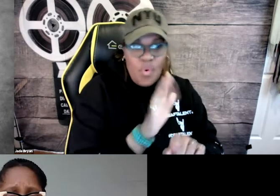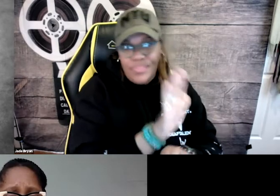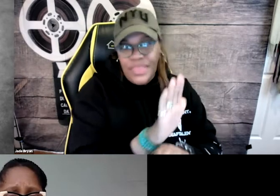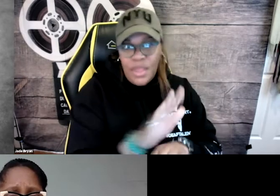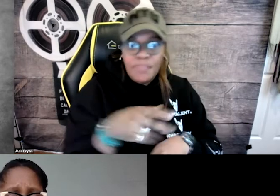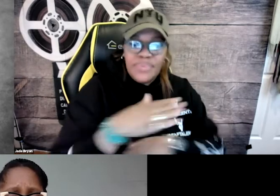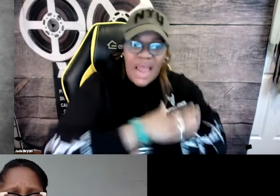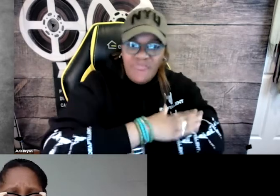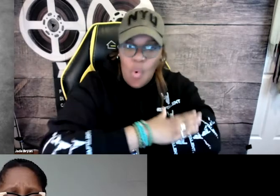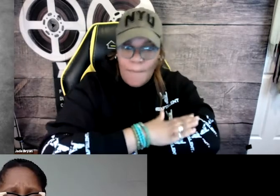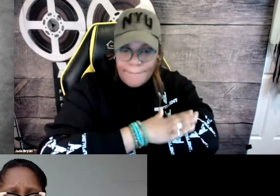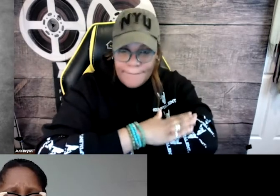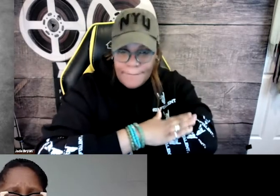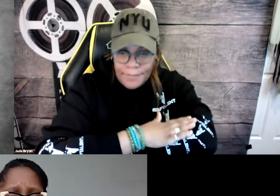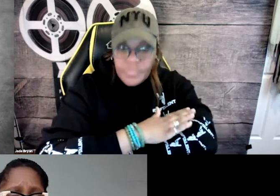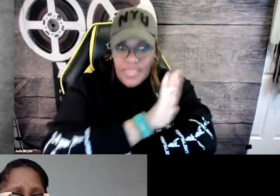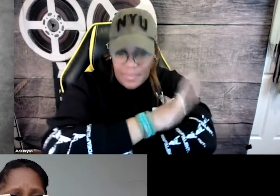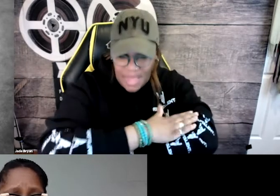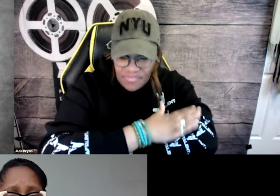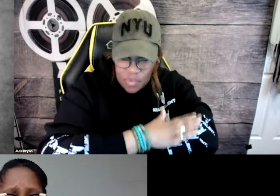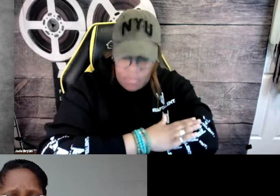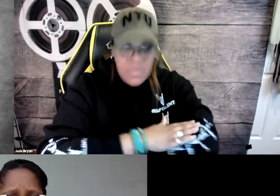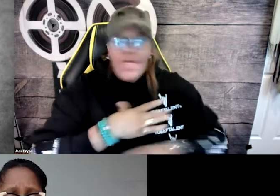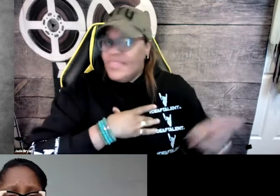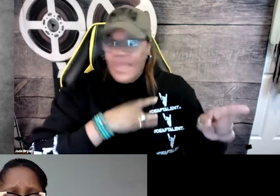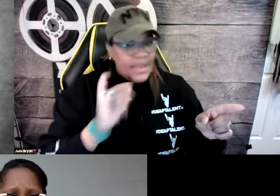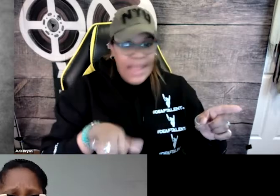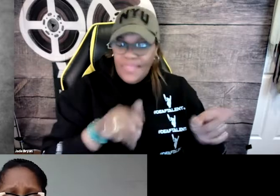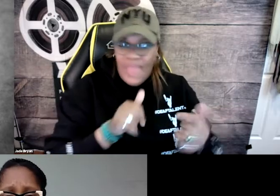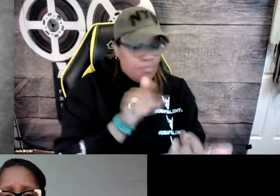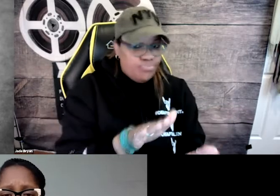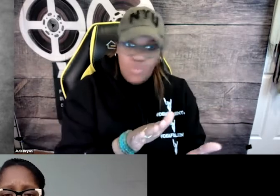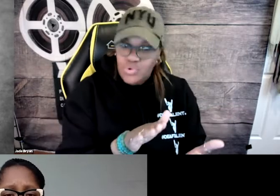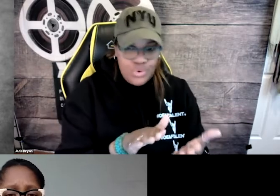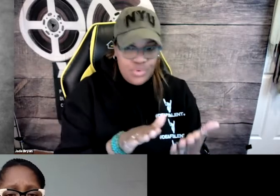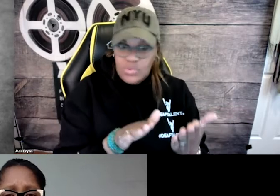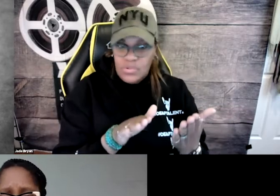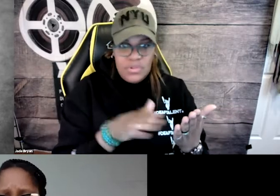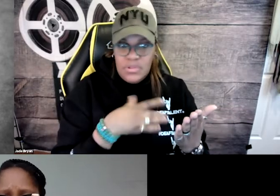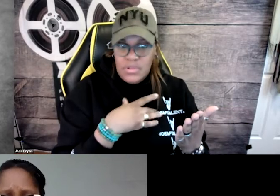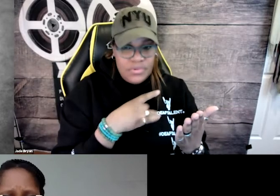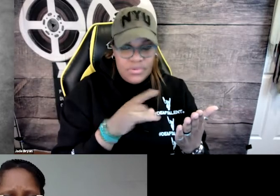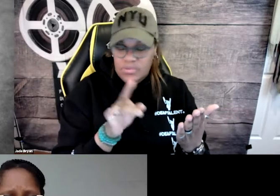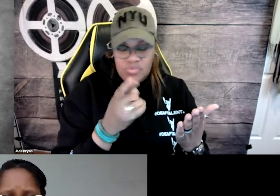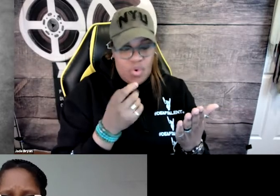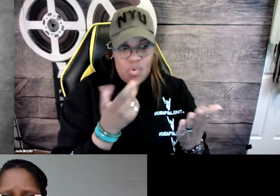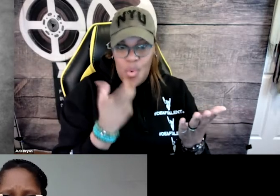I handed that to them for their platform so that they were able to use that. And they didn't like my approach for that.